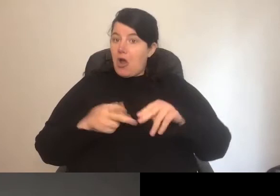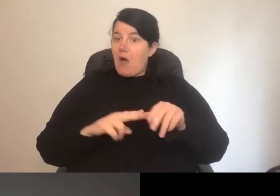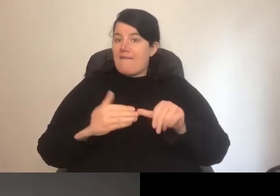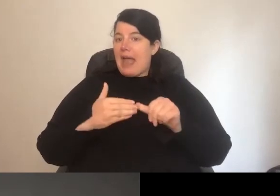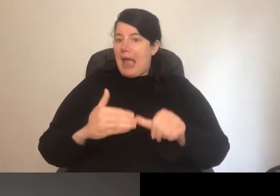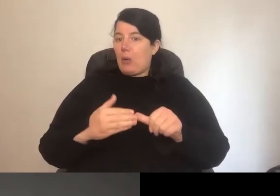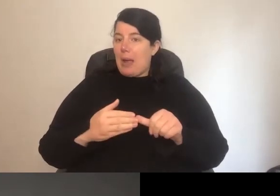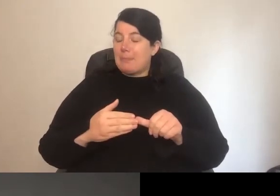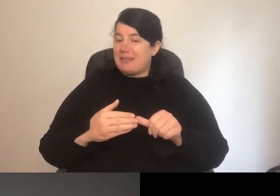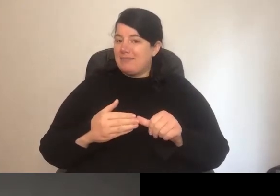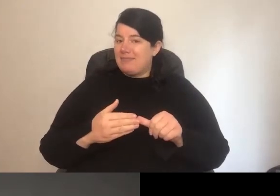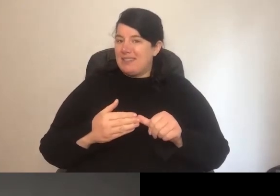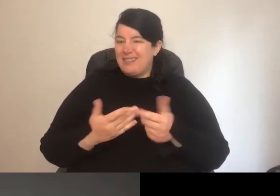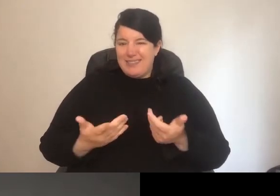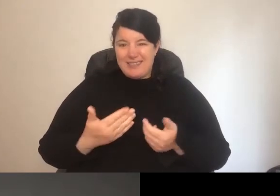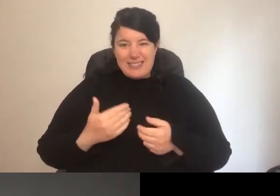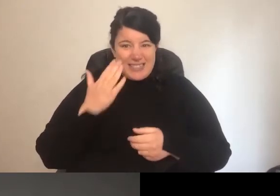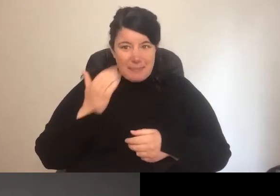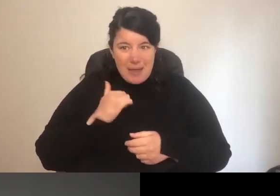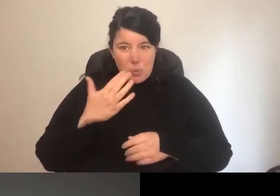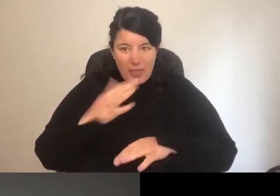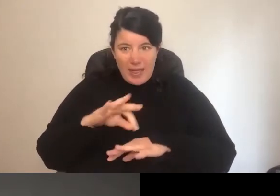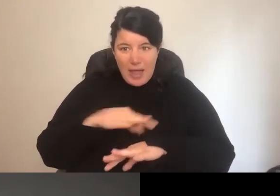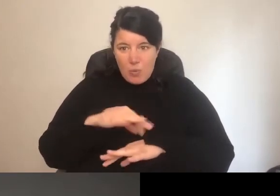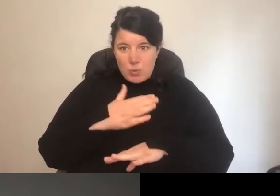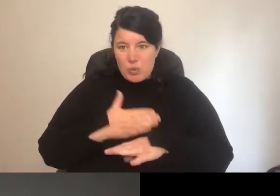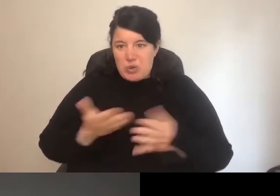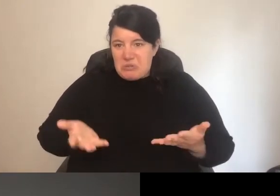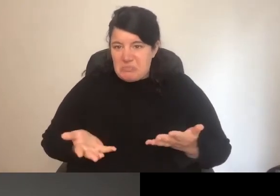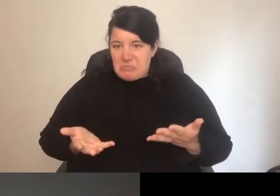them, does it really matter when in the day that happens? So, yes, I